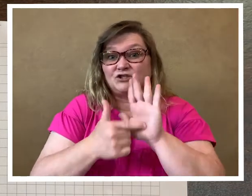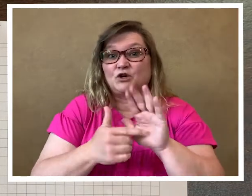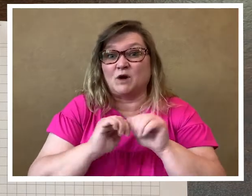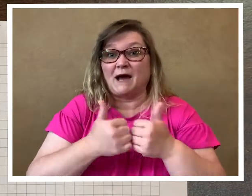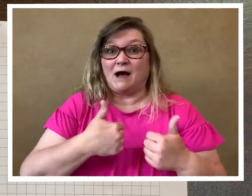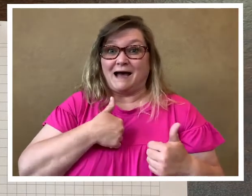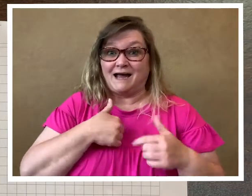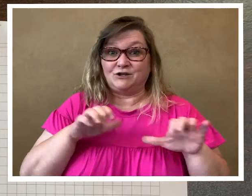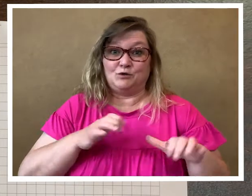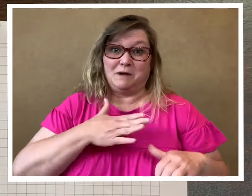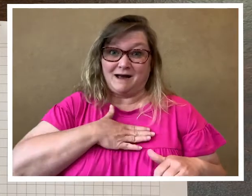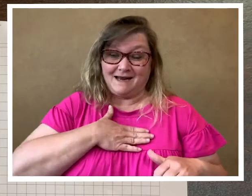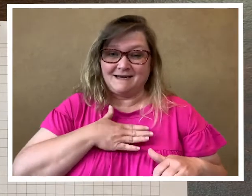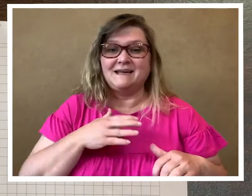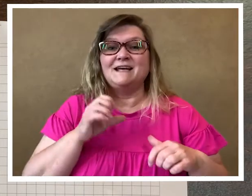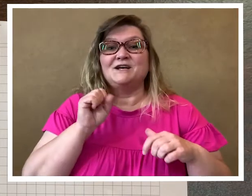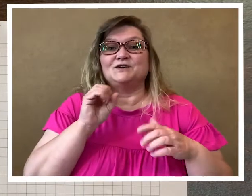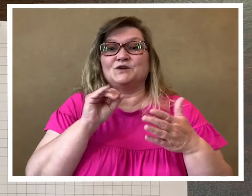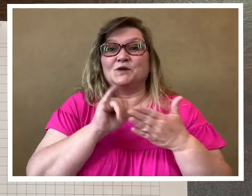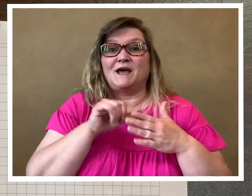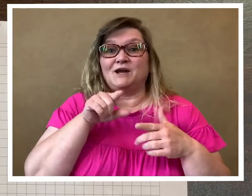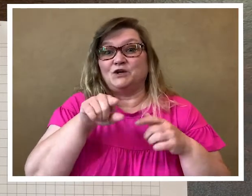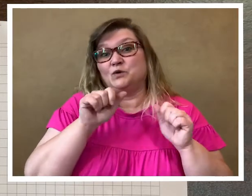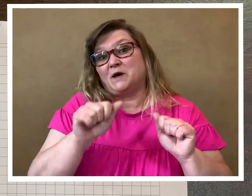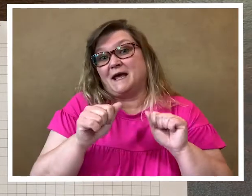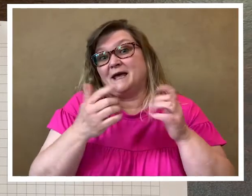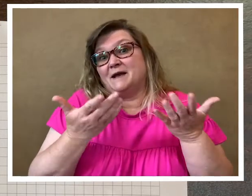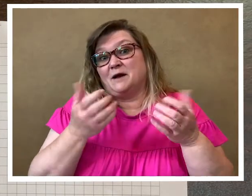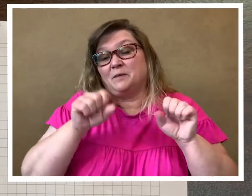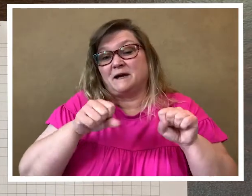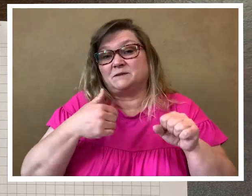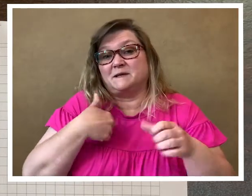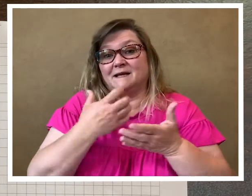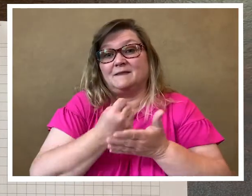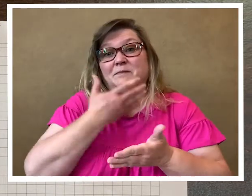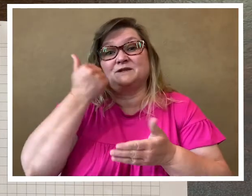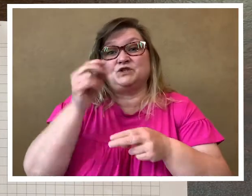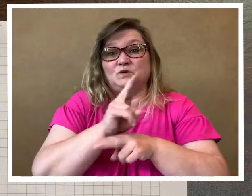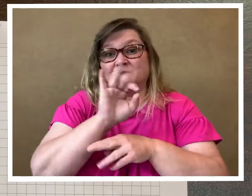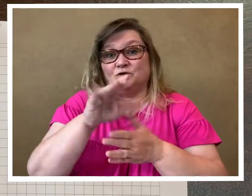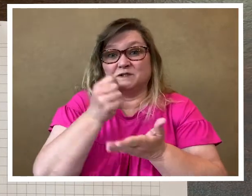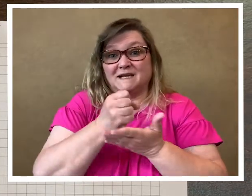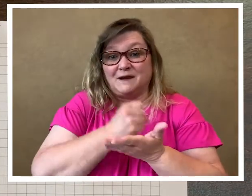show you how I do mine so that you can possibly get the best use of your stamps.